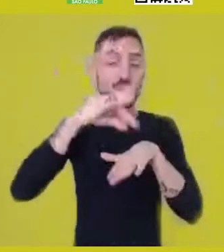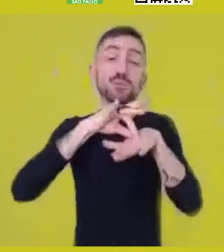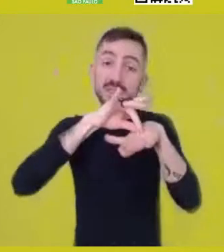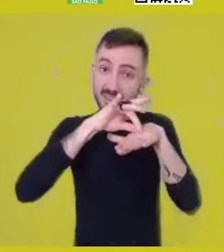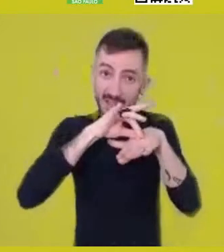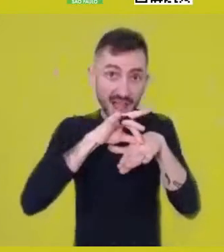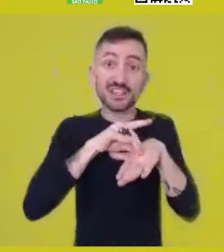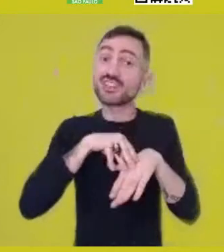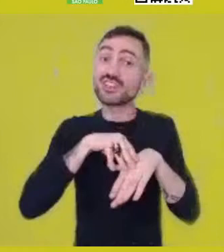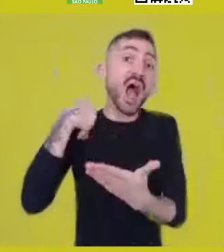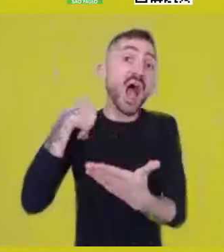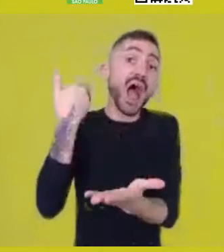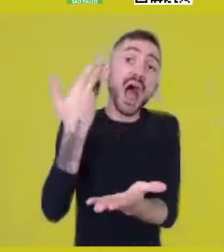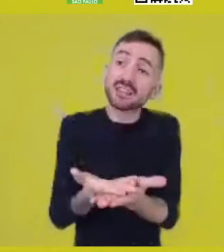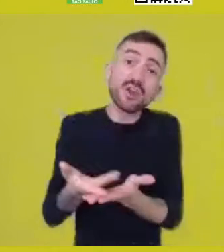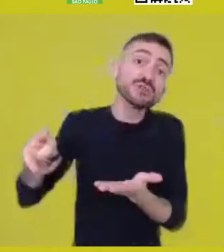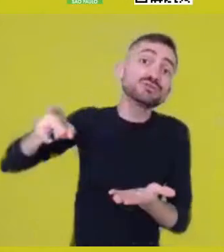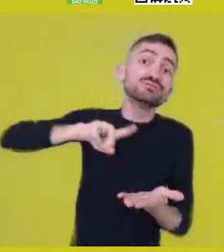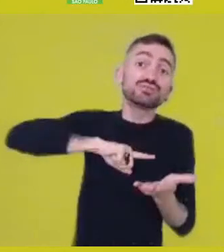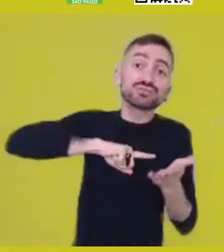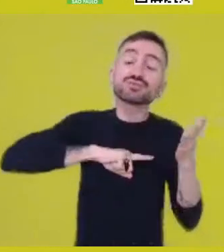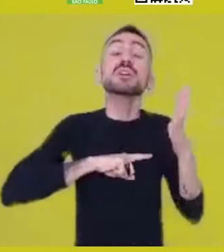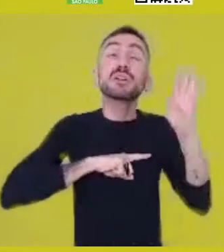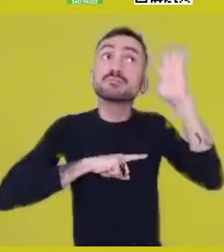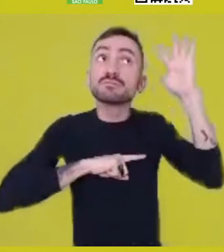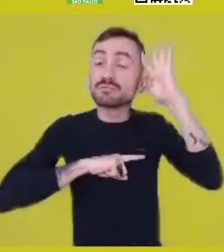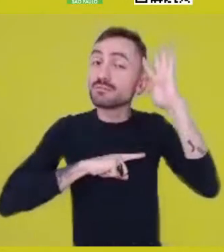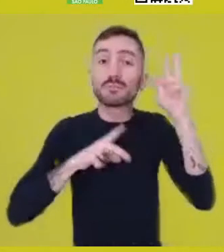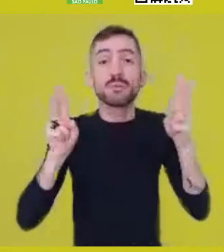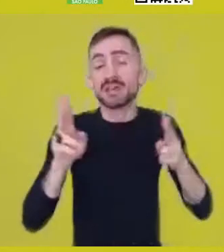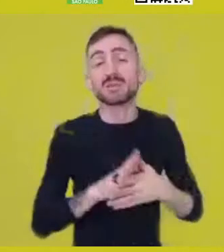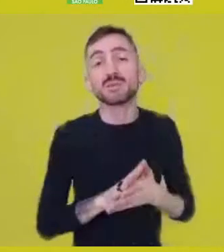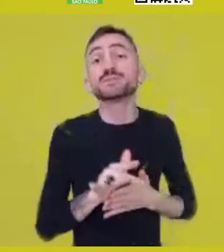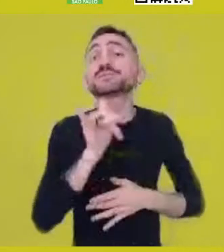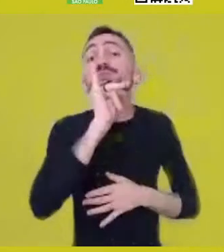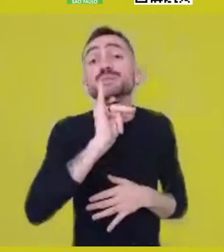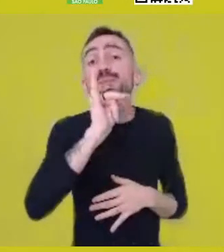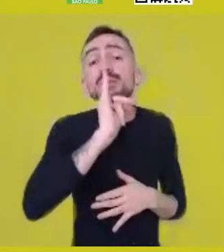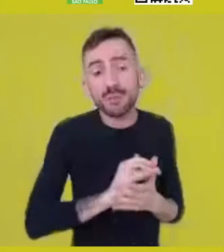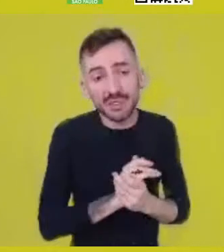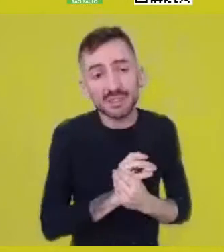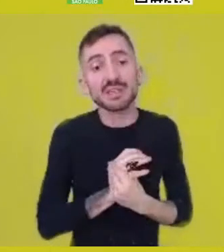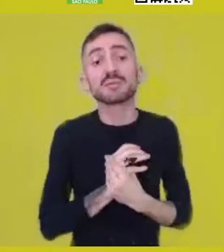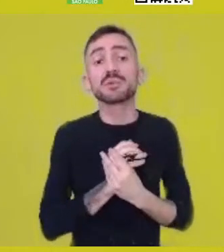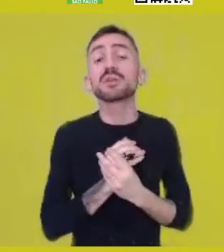helps us understand, for instance, the current Quilombola experiences,